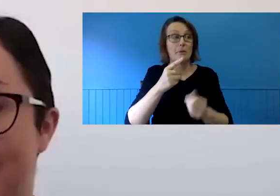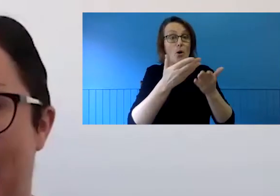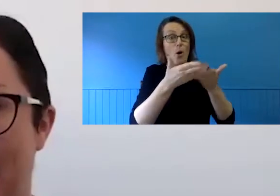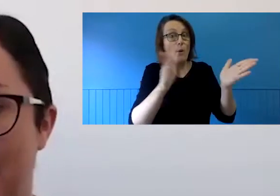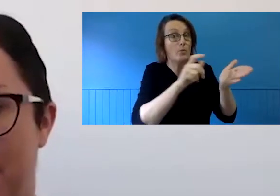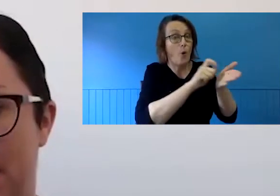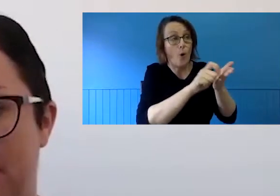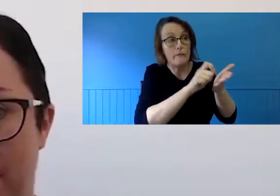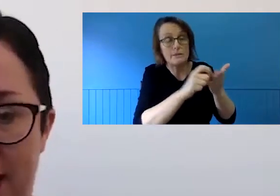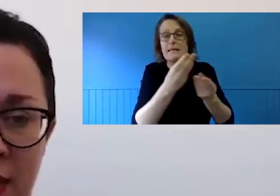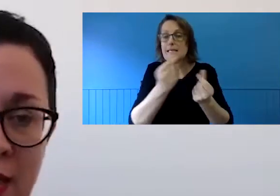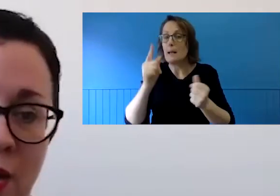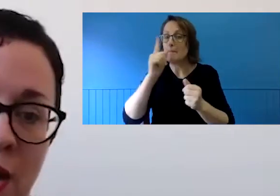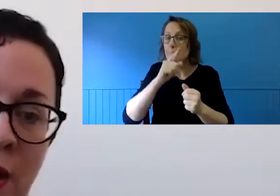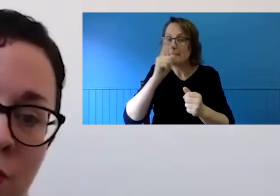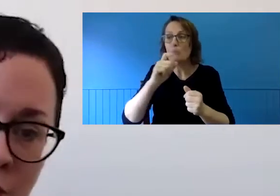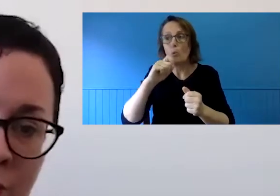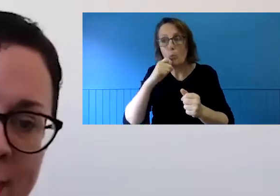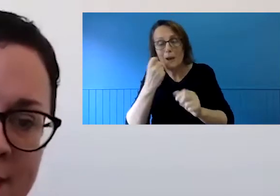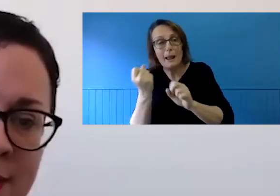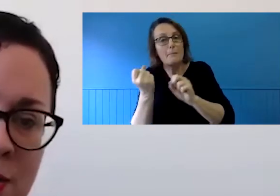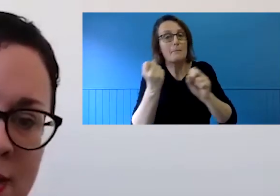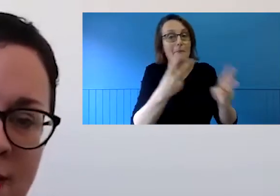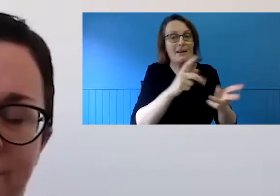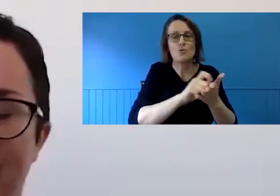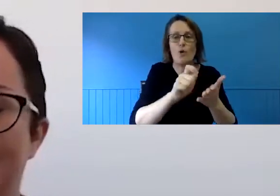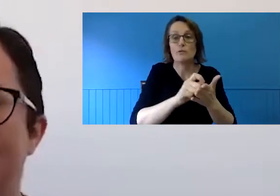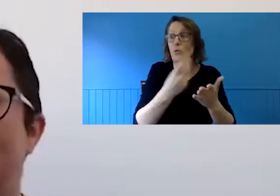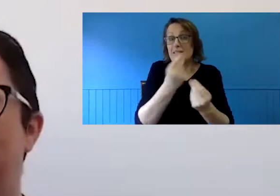are in the process of going back or are already back into lockdown. When